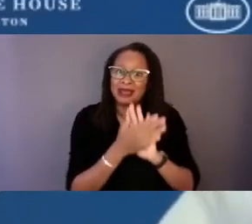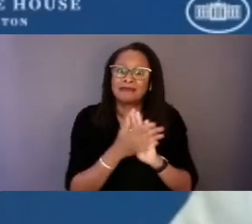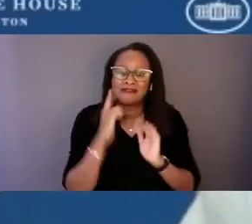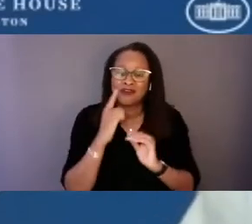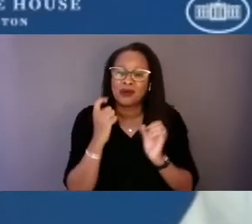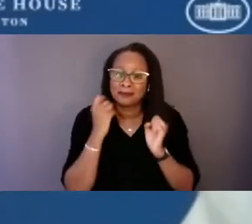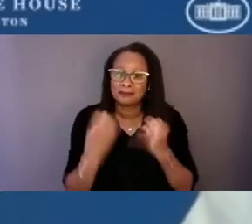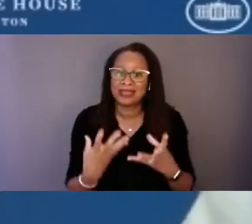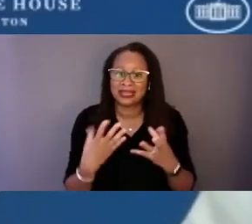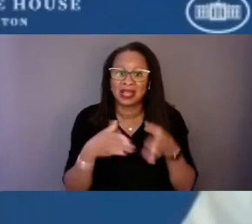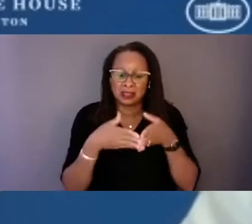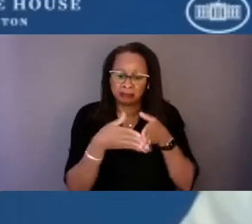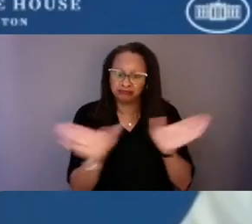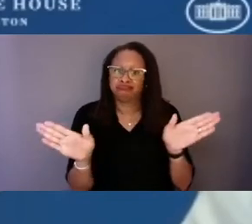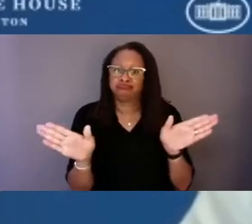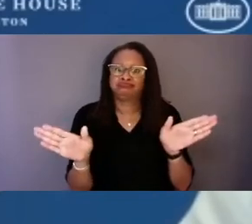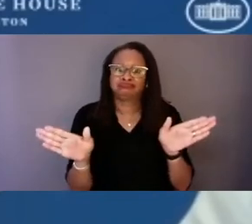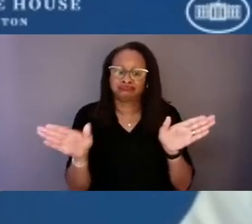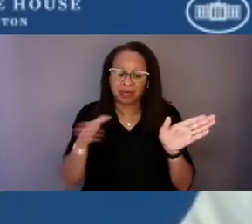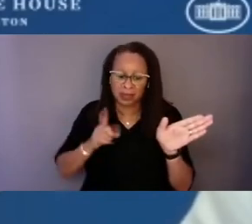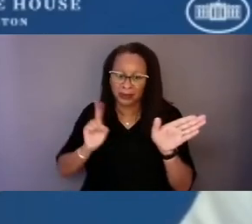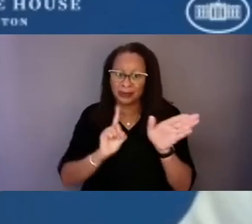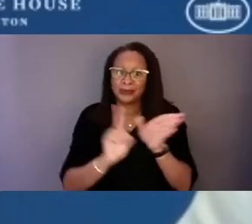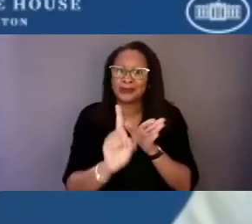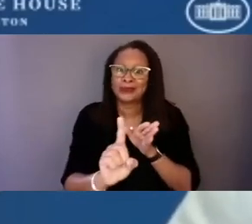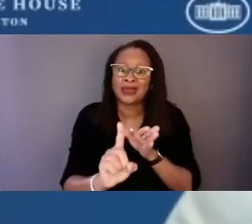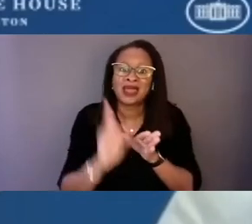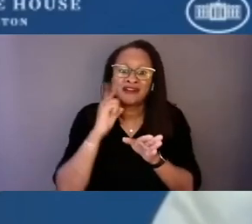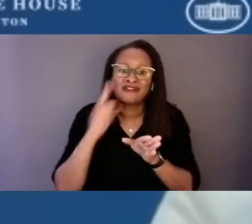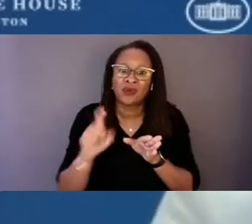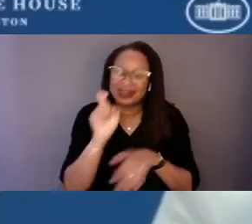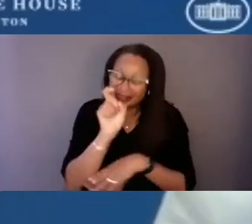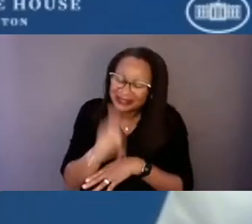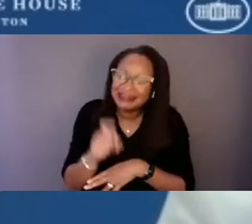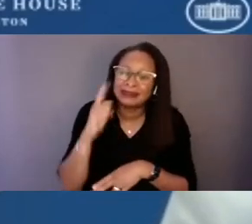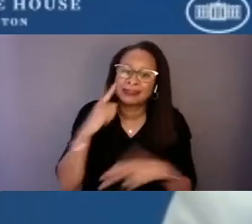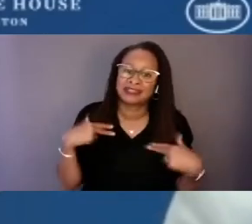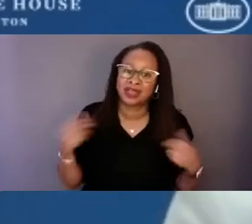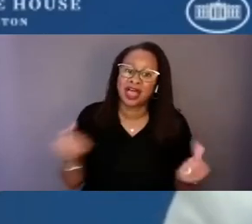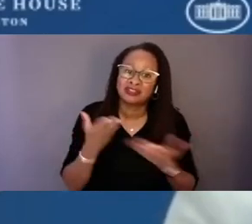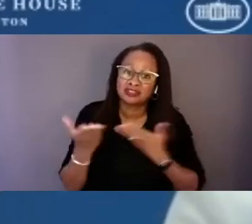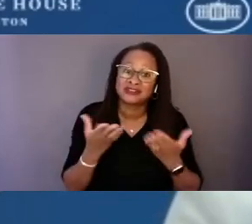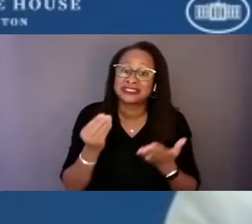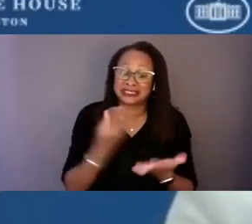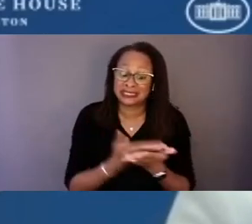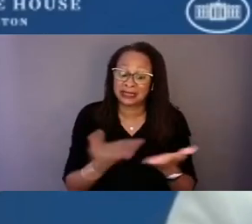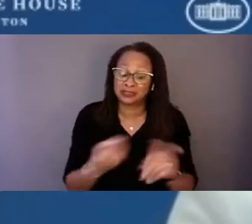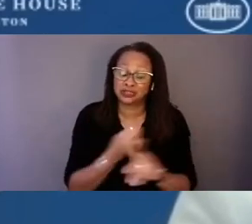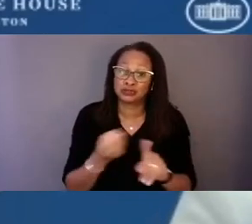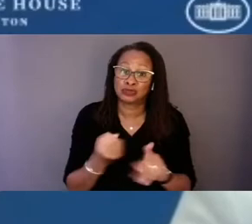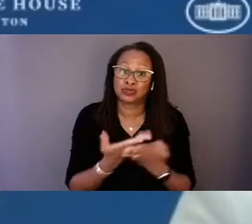to needed mental health and substance use services, we're also really focused on ensuring that we are looking